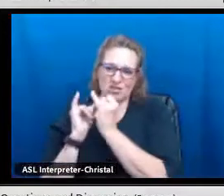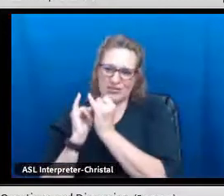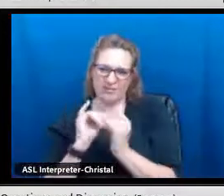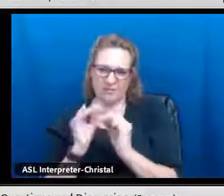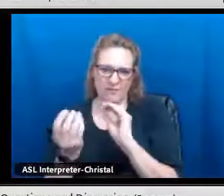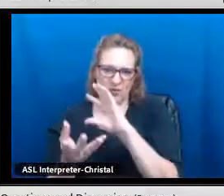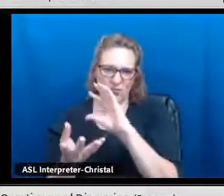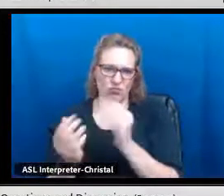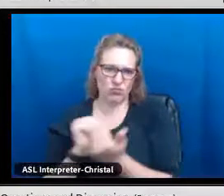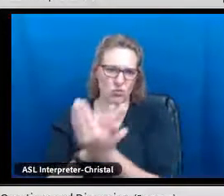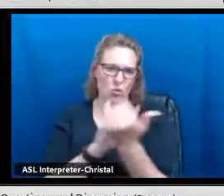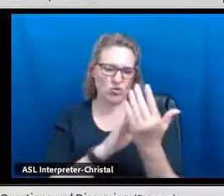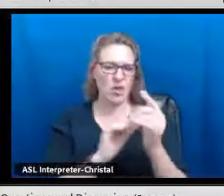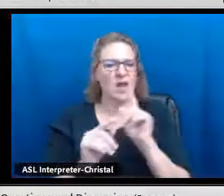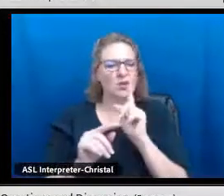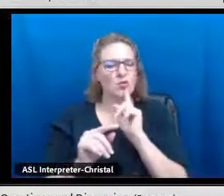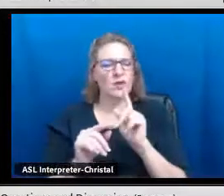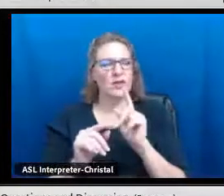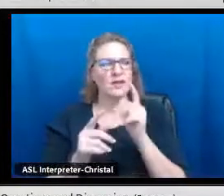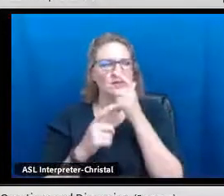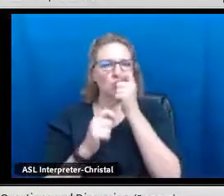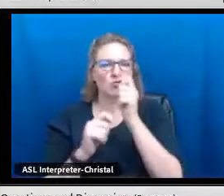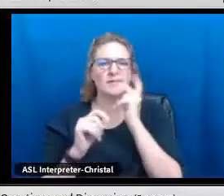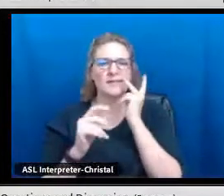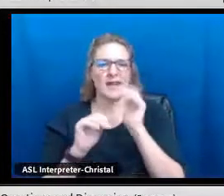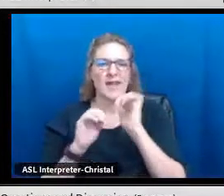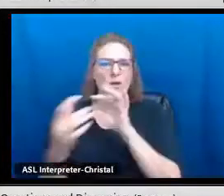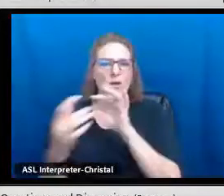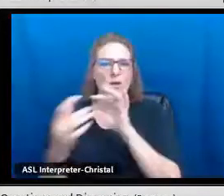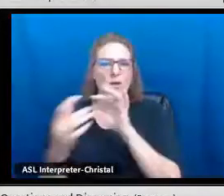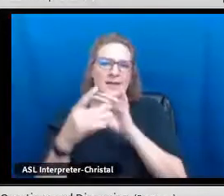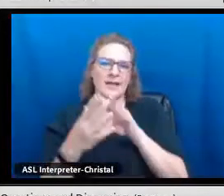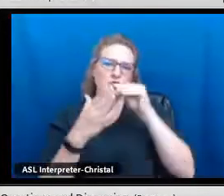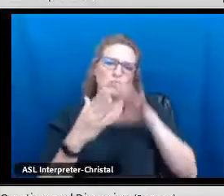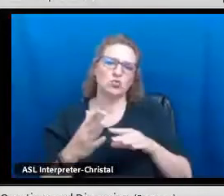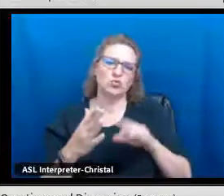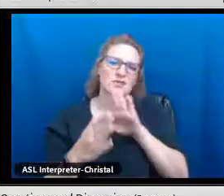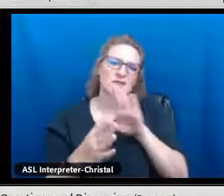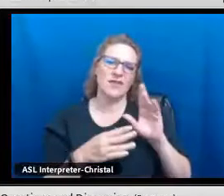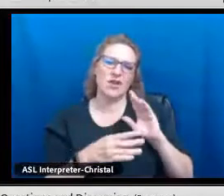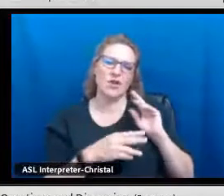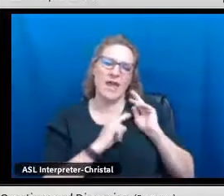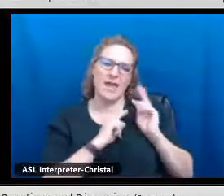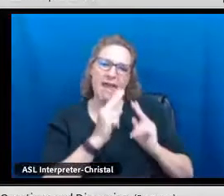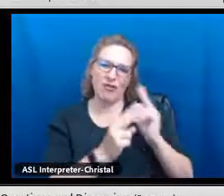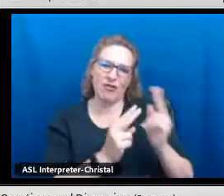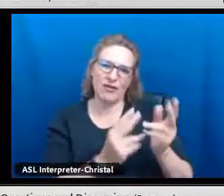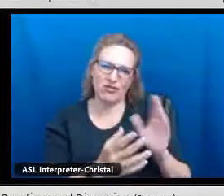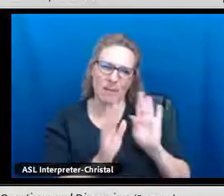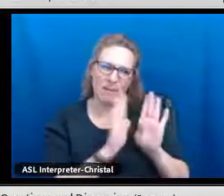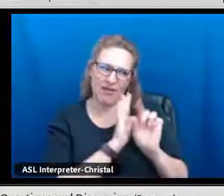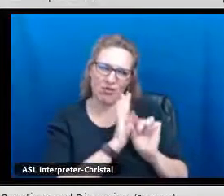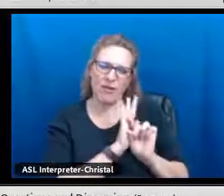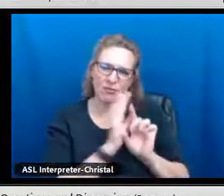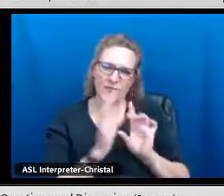holistically with that and it's amazing how much that connects them to their heritage background.